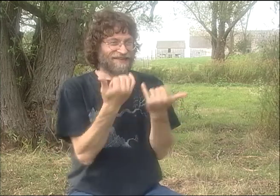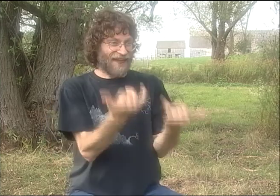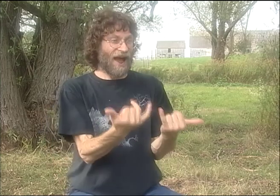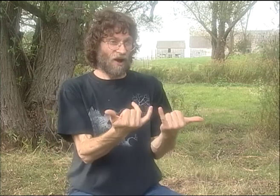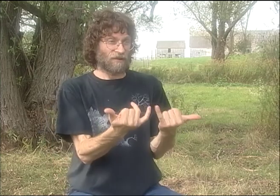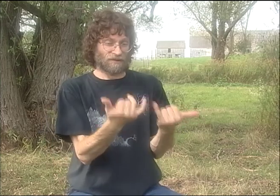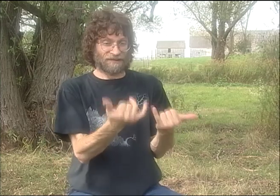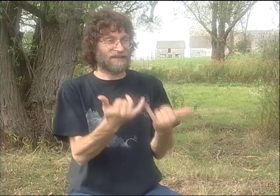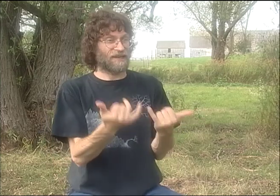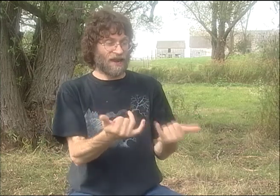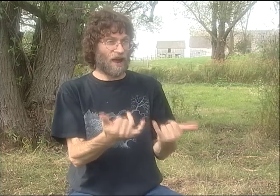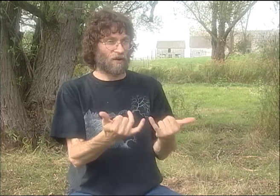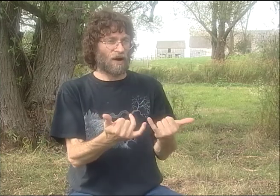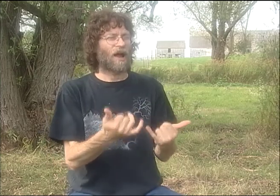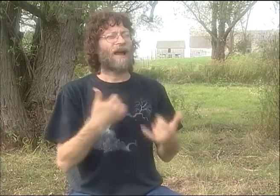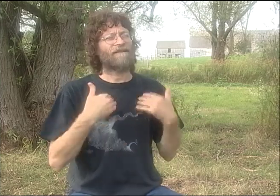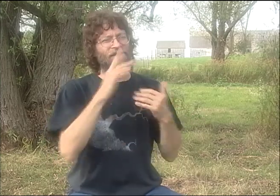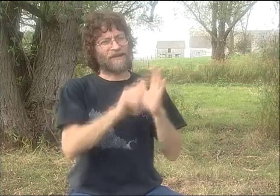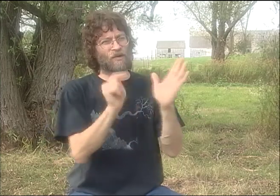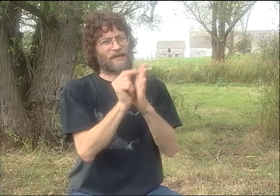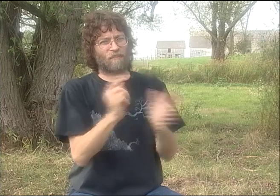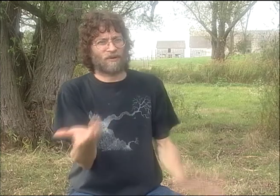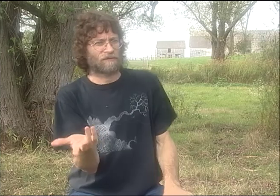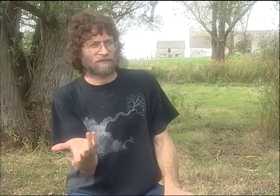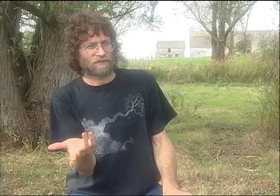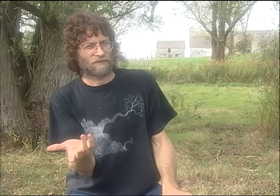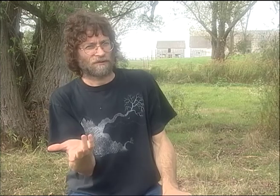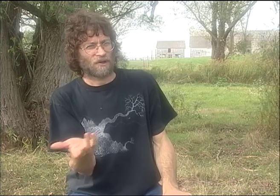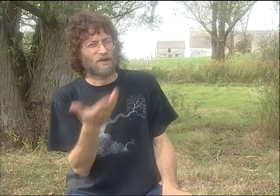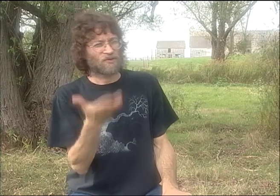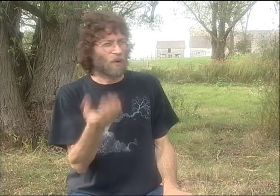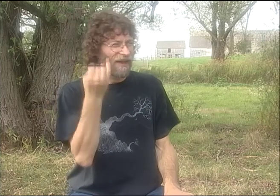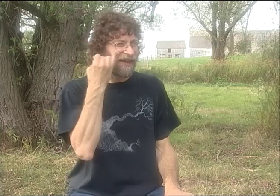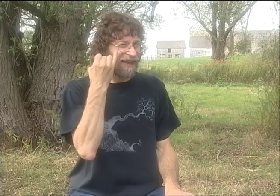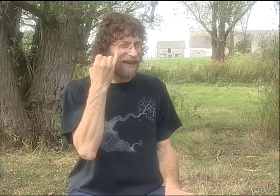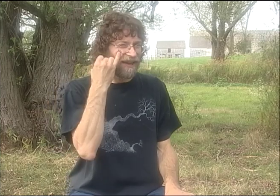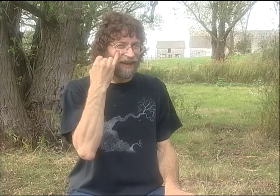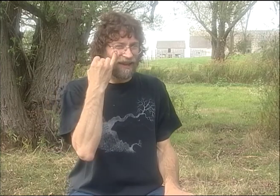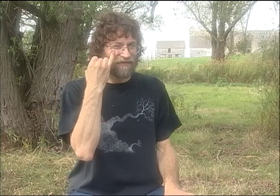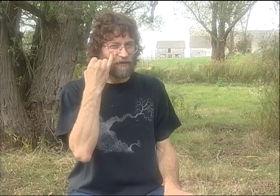BUT BY PERFORMANCE TIME, I WASN'T NECESSARILY READY WITH THE WORDS ON TIME.